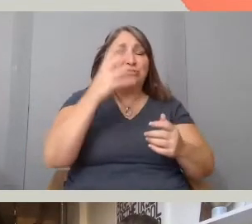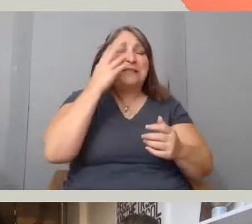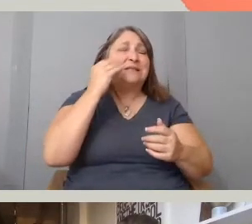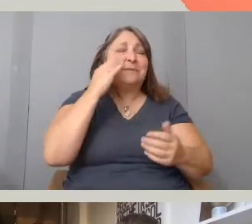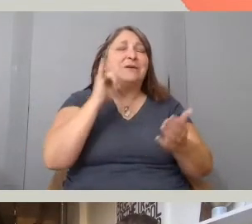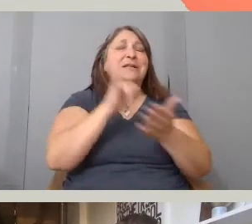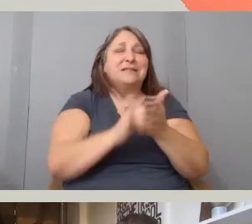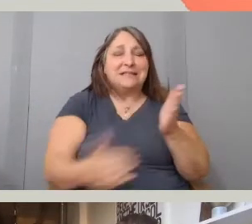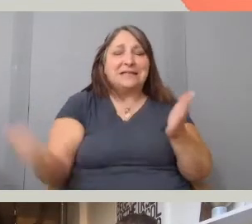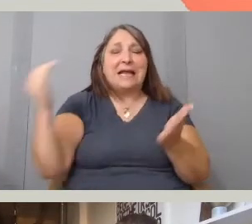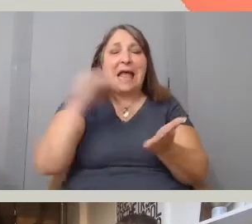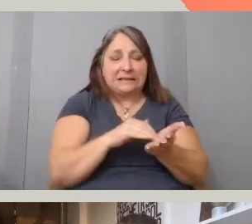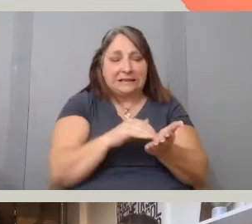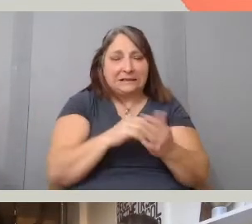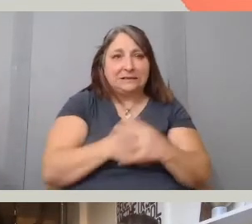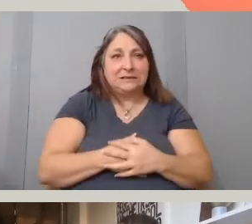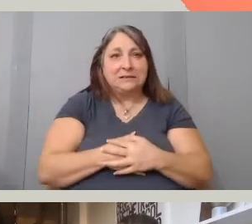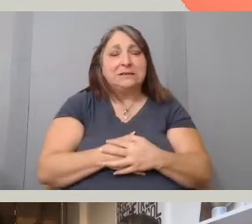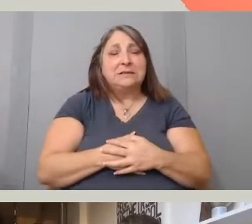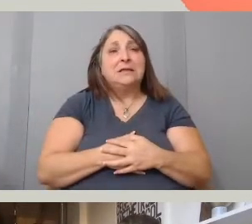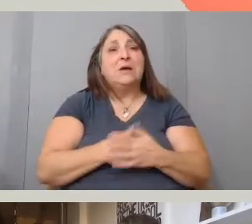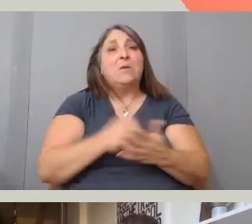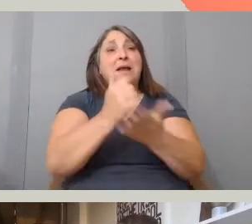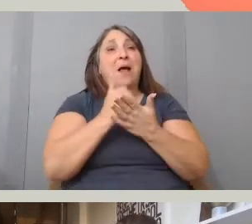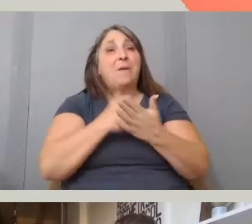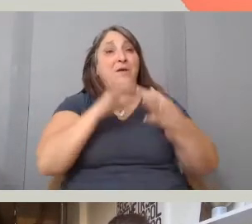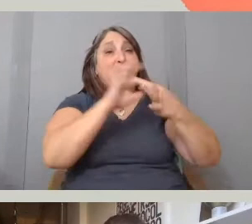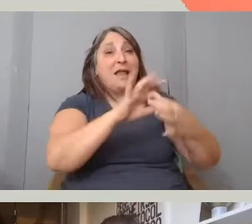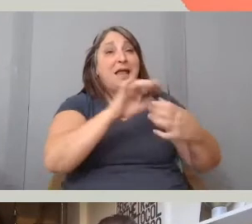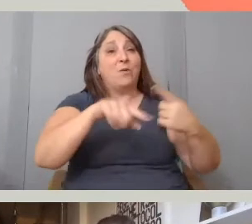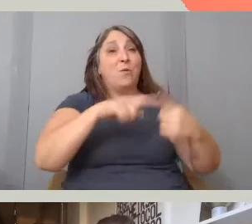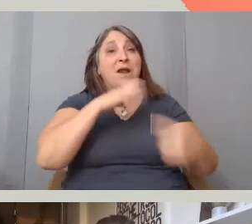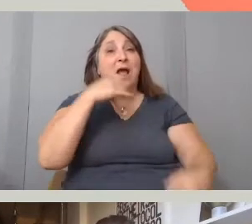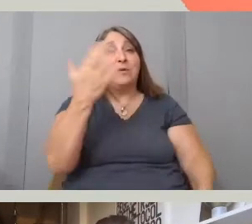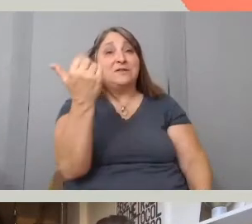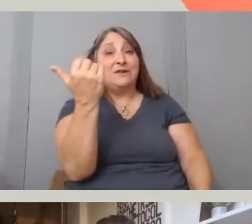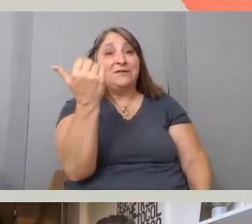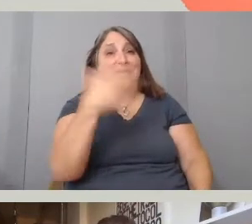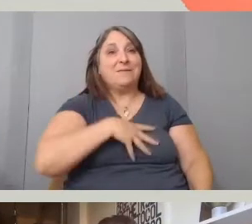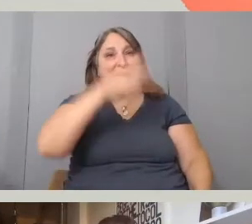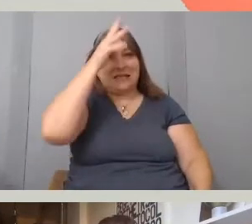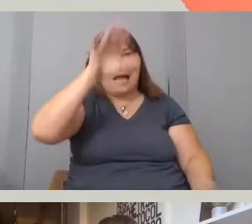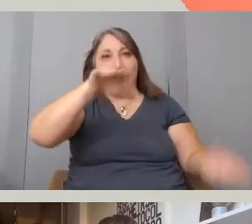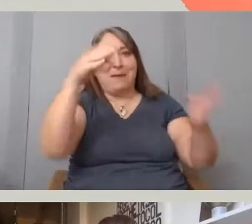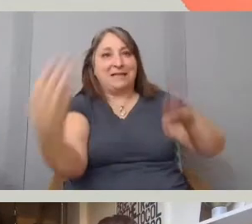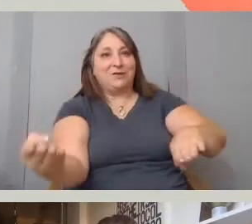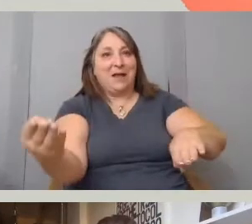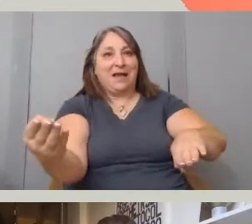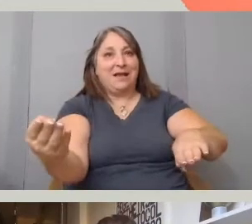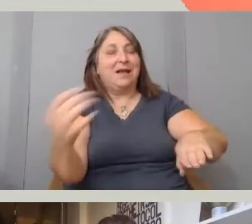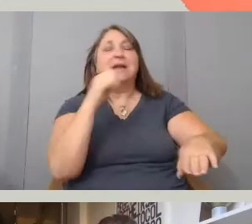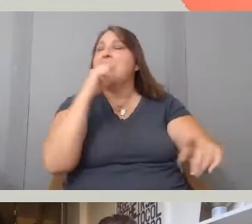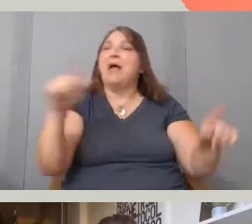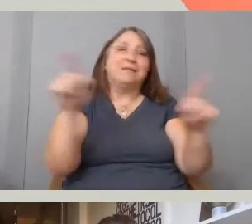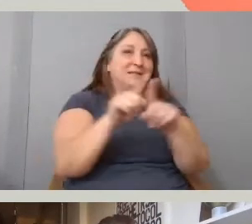The thing that really helped me relate to them was that when I was 15, my dad passed away. And you know it's not the same as losing a best friend,